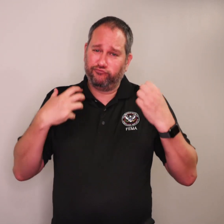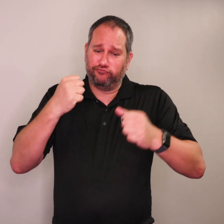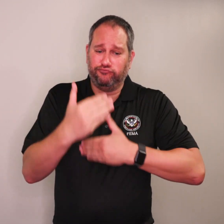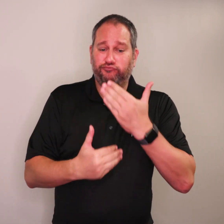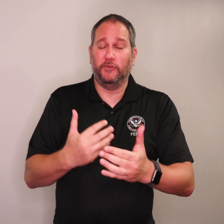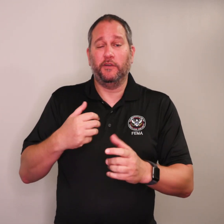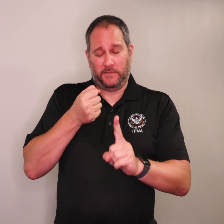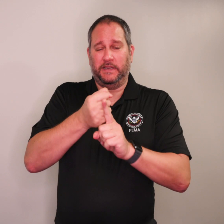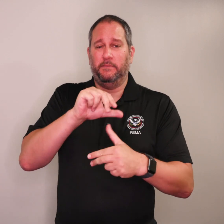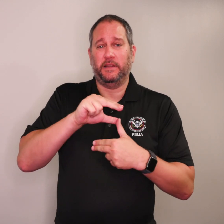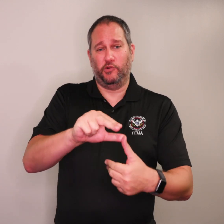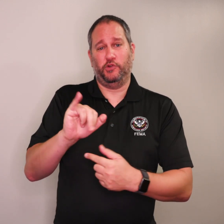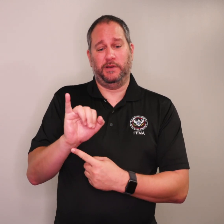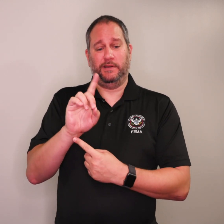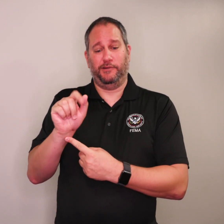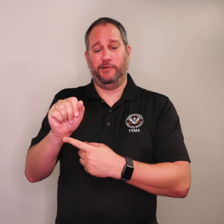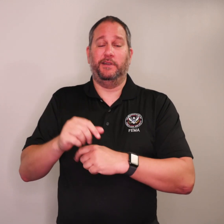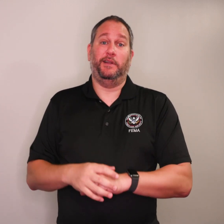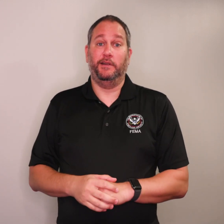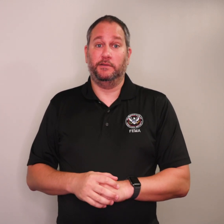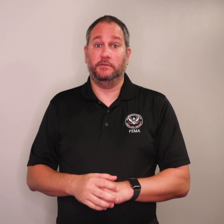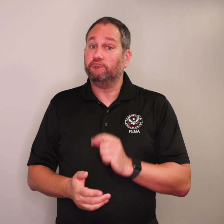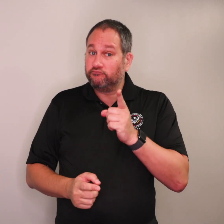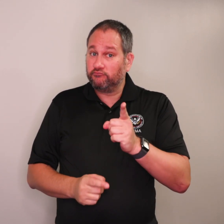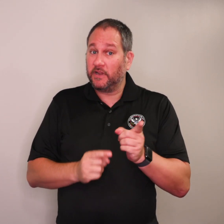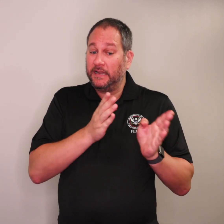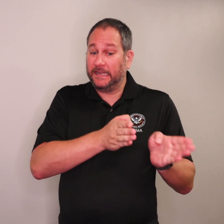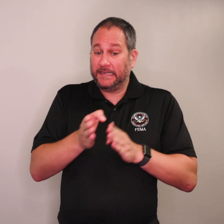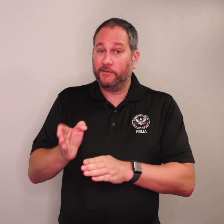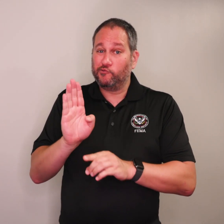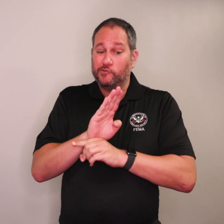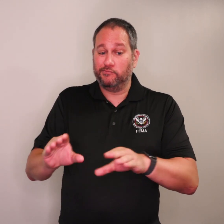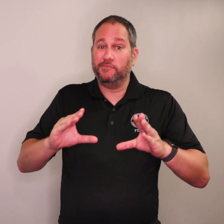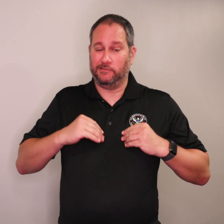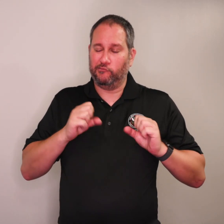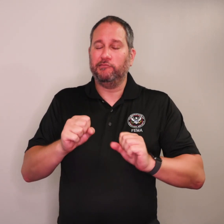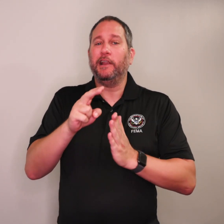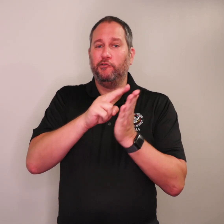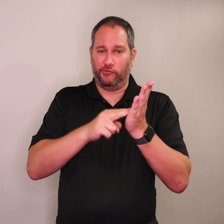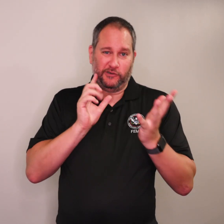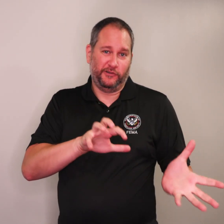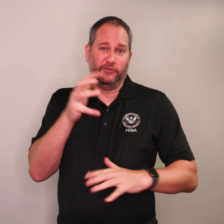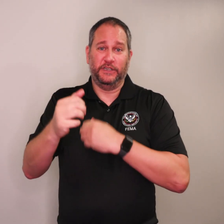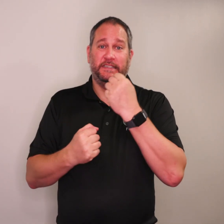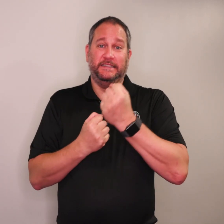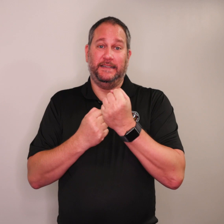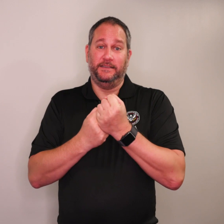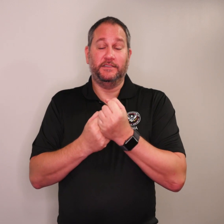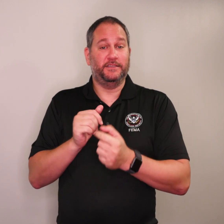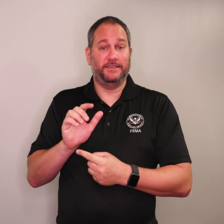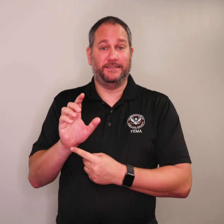recover from the impact of Hurricane Ida. Individuals and business owners can register for disaster assistance